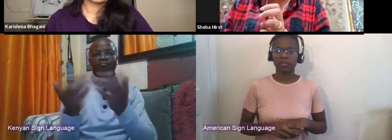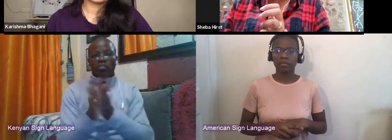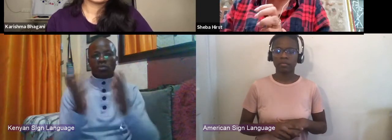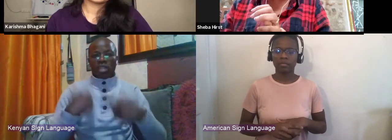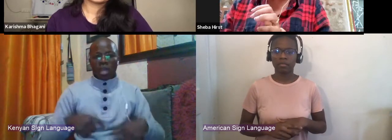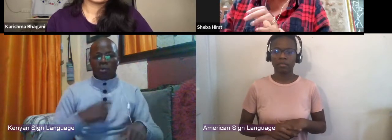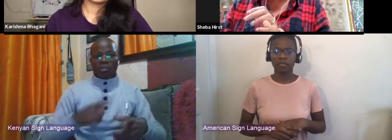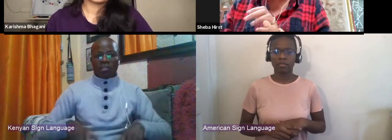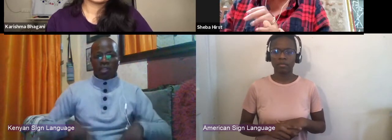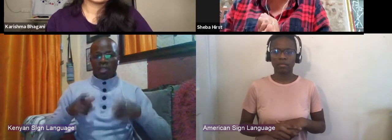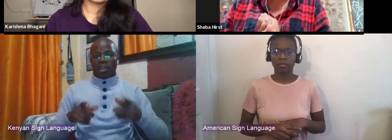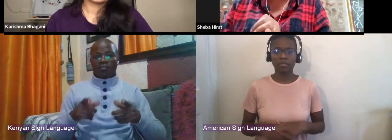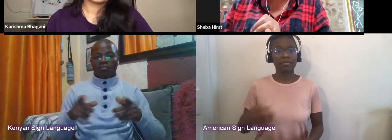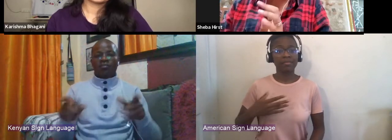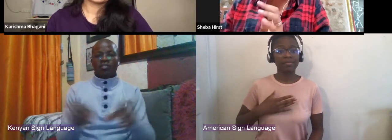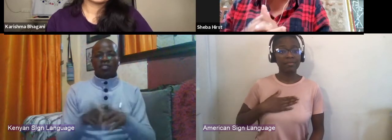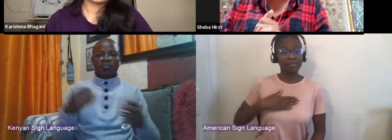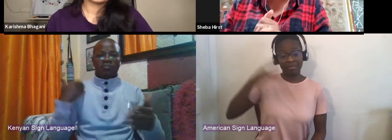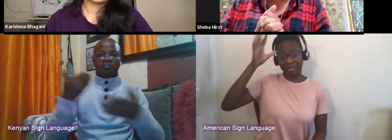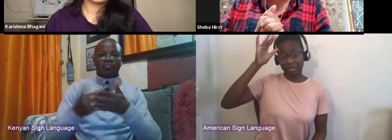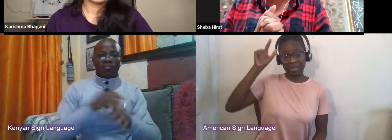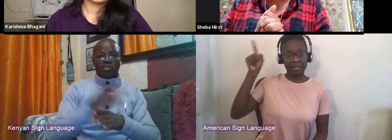My dad would always say that it's so important. At one point,